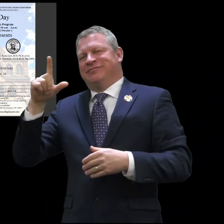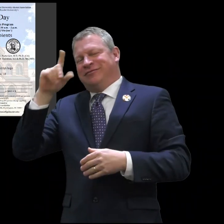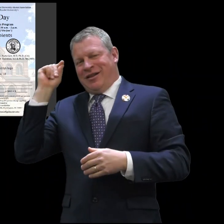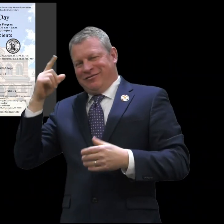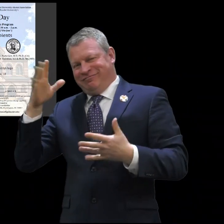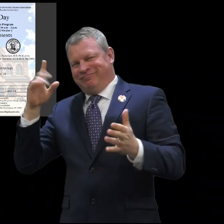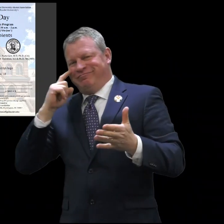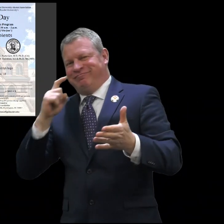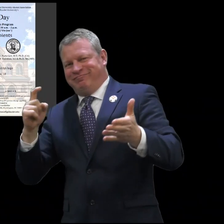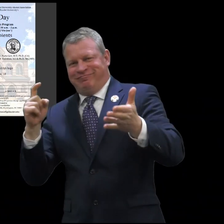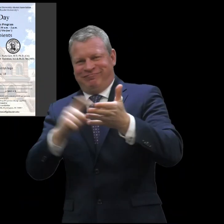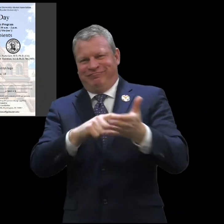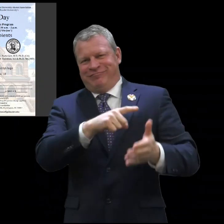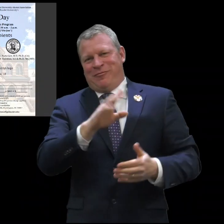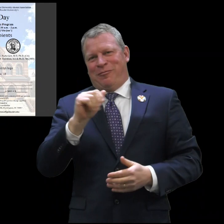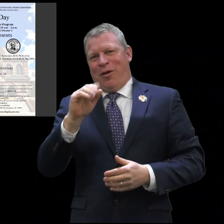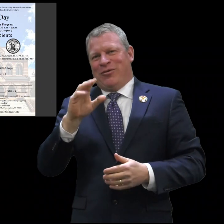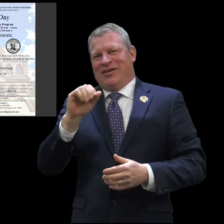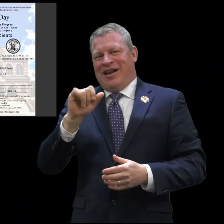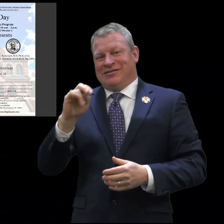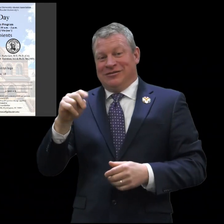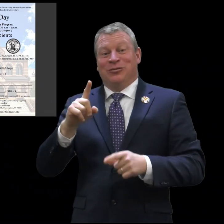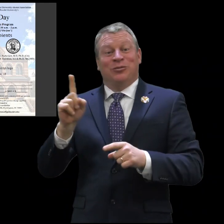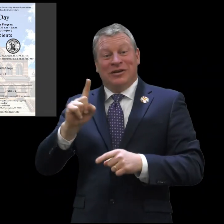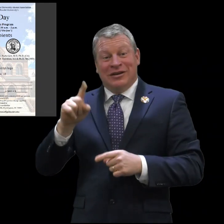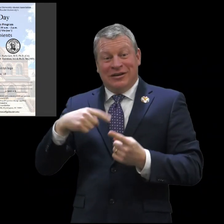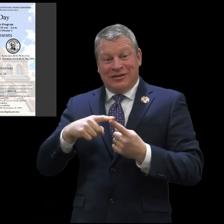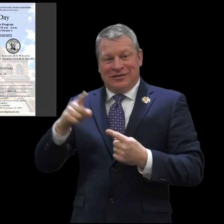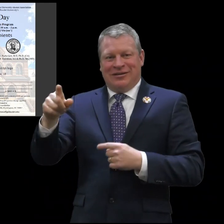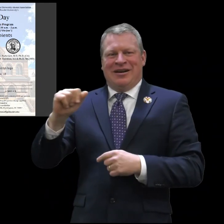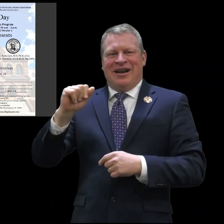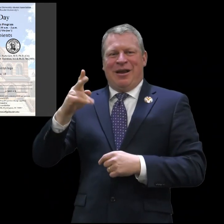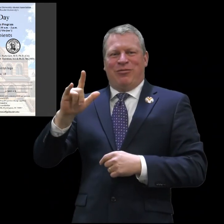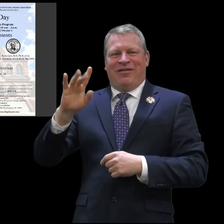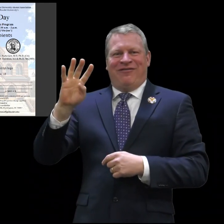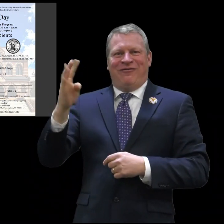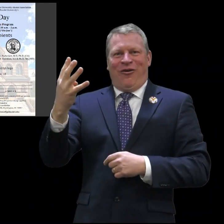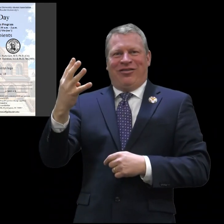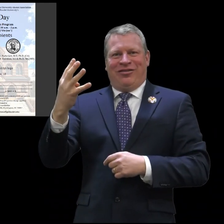and so Gallaudet University will be recognizing Barbara on April 4th at